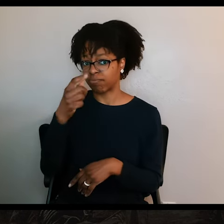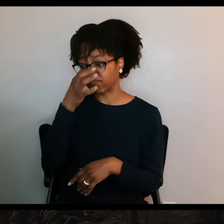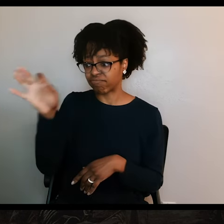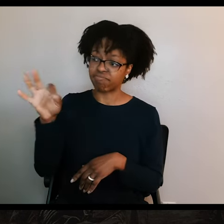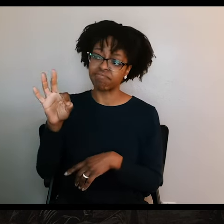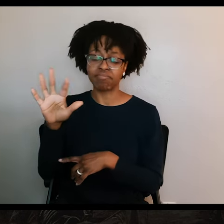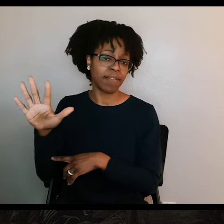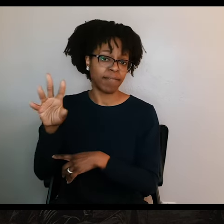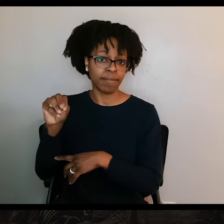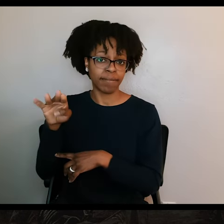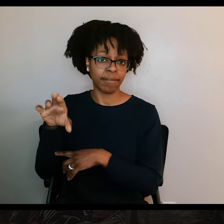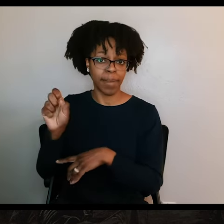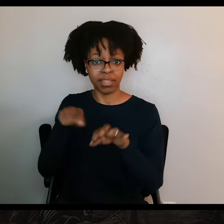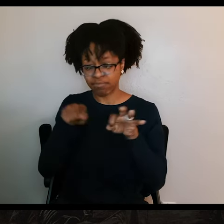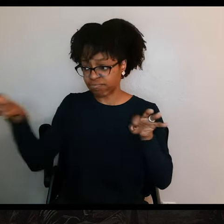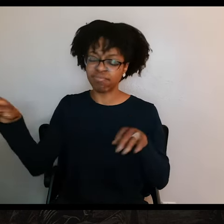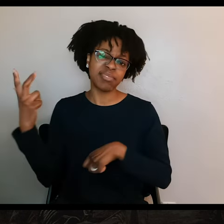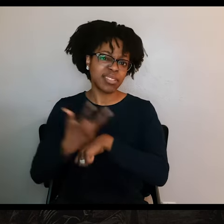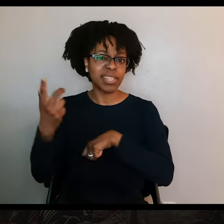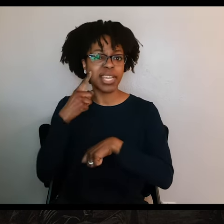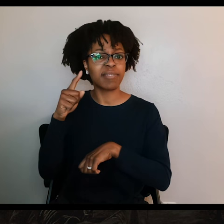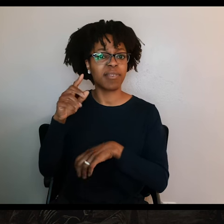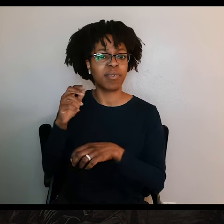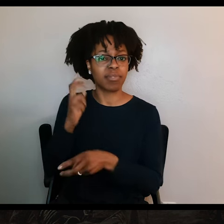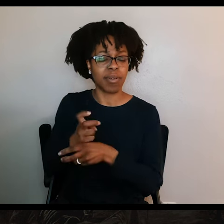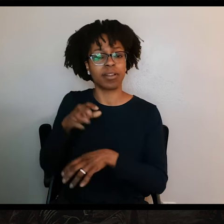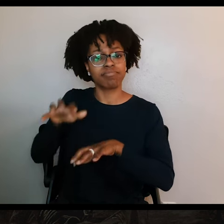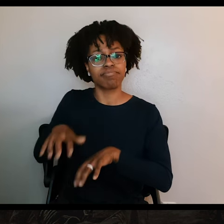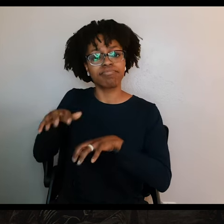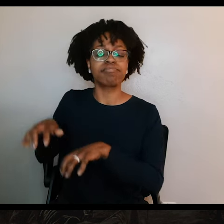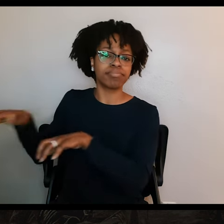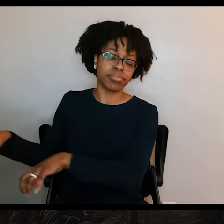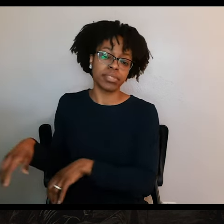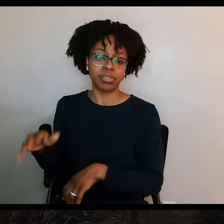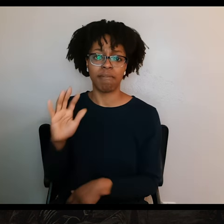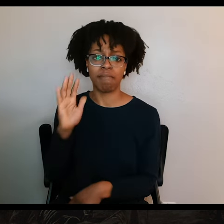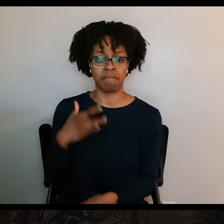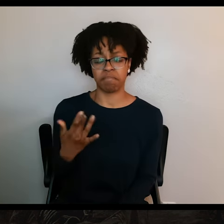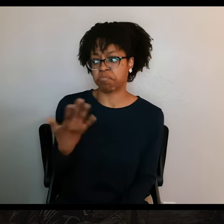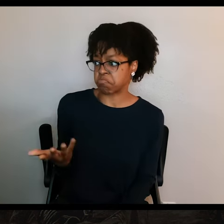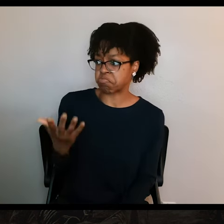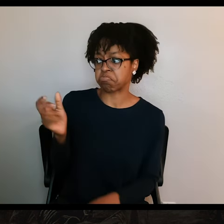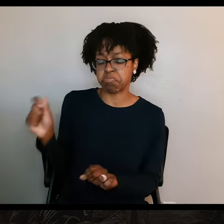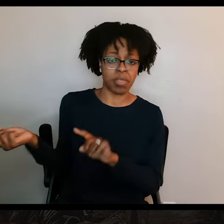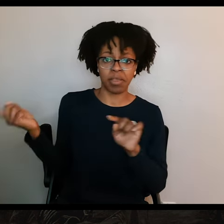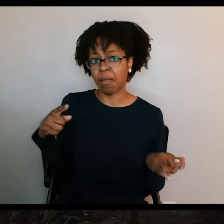So the idea was, for the Alamo, if they could hold out for a few days, it seemed like Fannin and the men here at Goliad could literally come riding to their rescue.